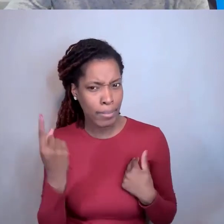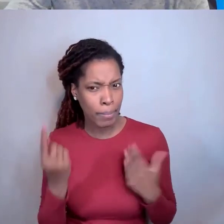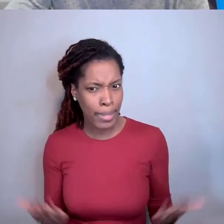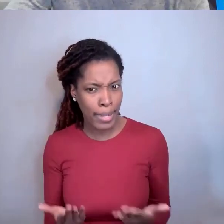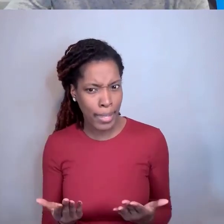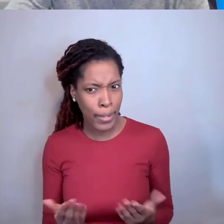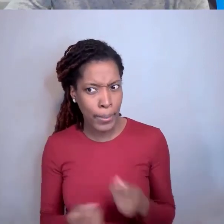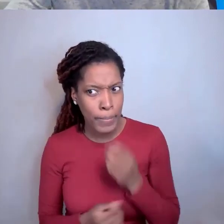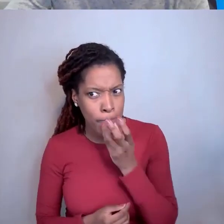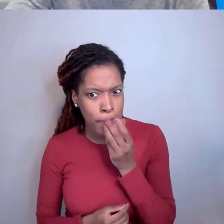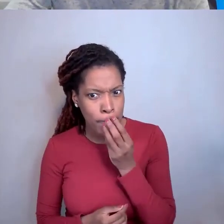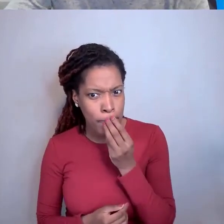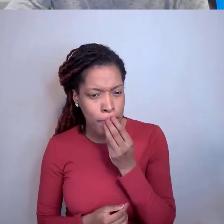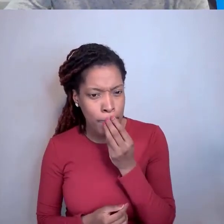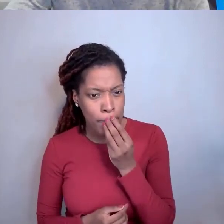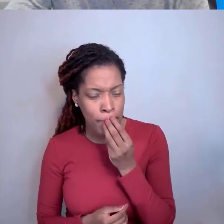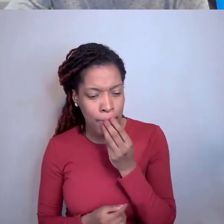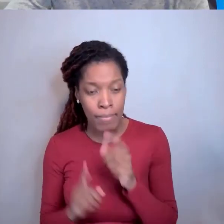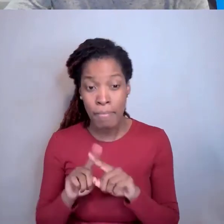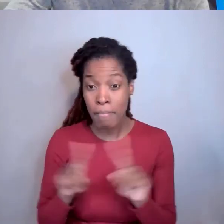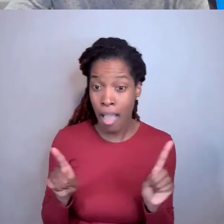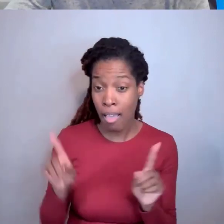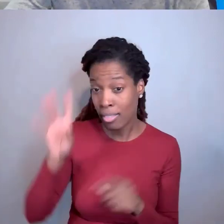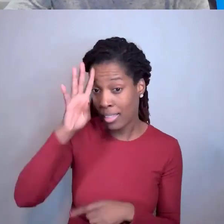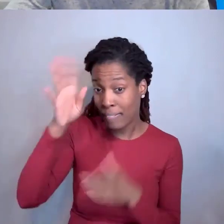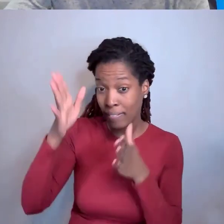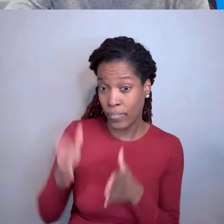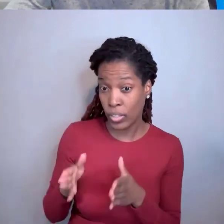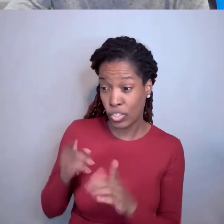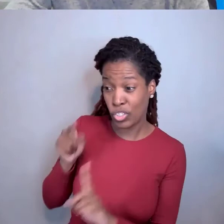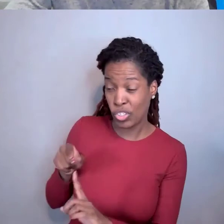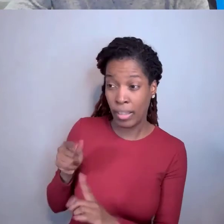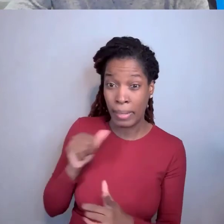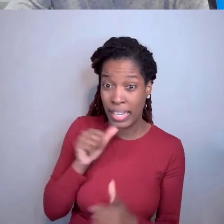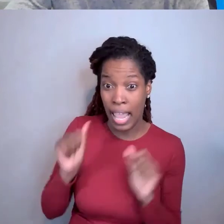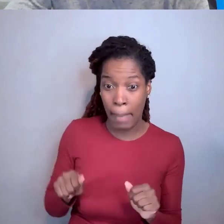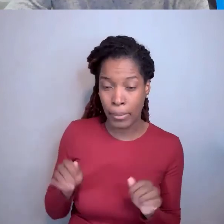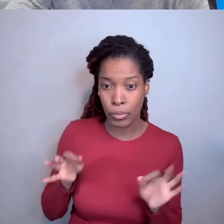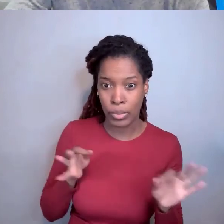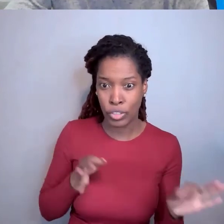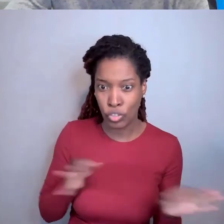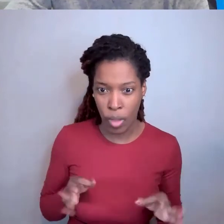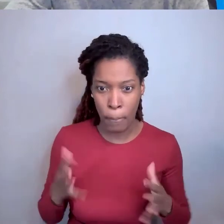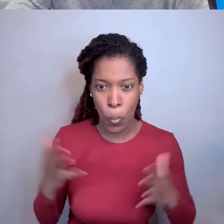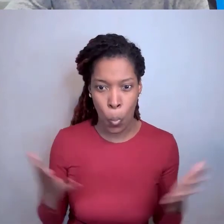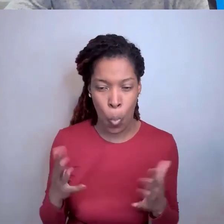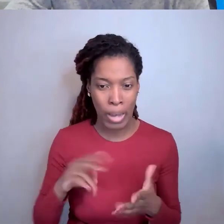But the inventor may not be able to describe what it is yet. Okay?